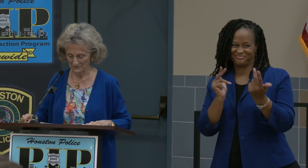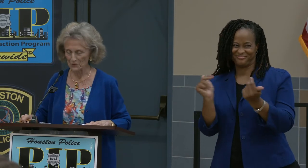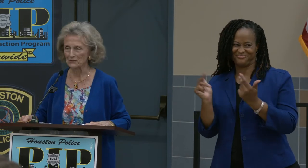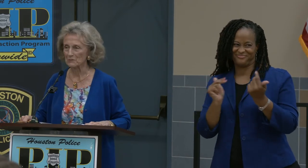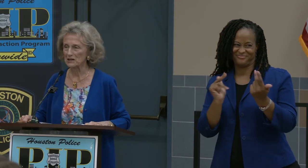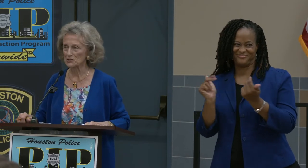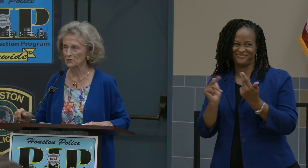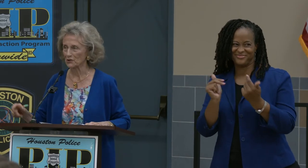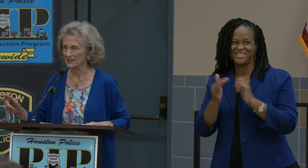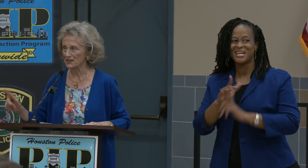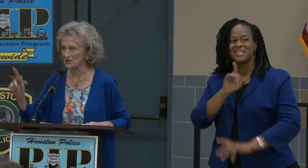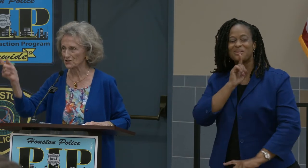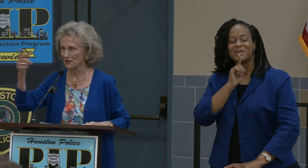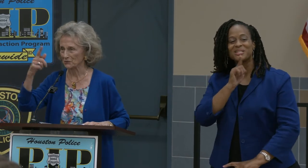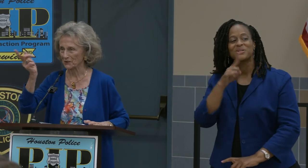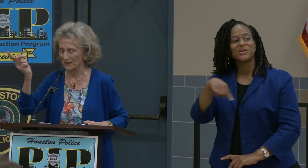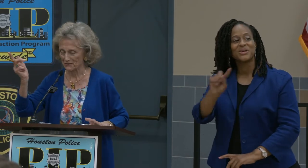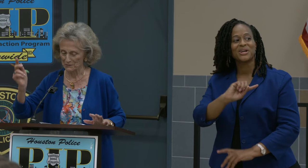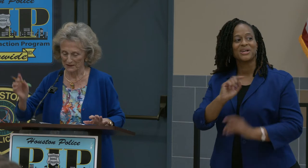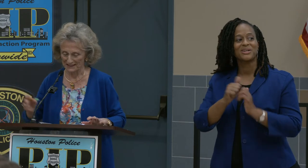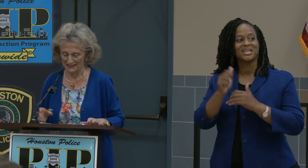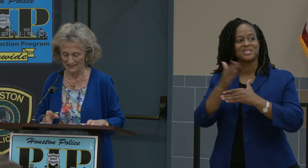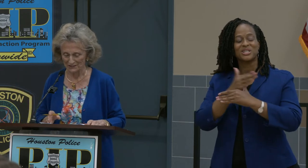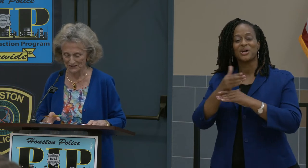You have to make sure it gets shared with everybody else.